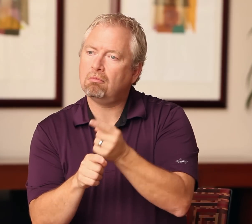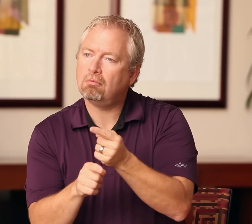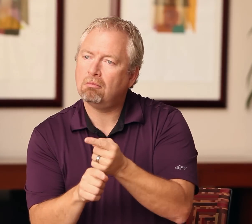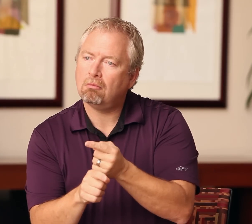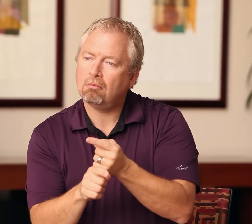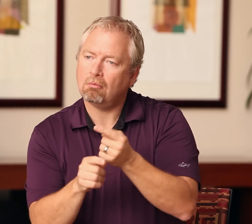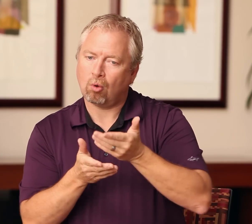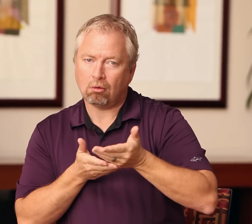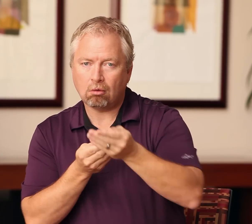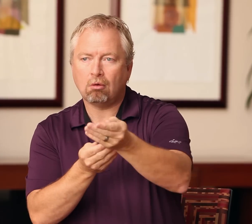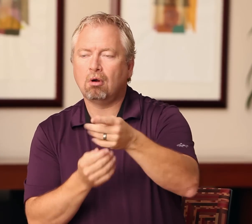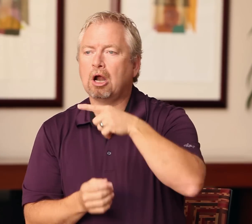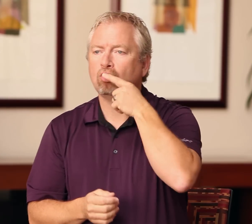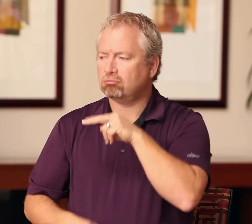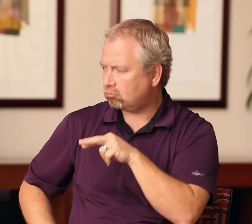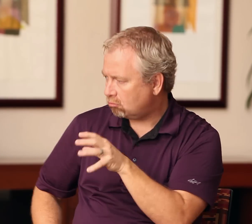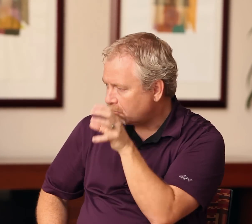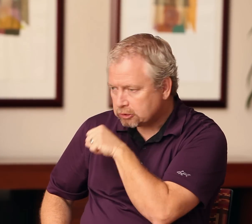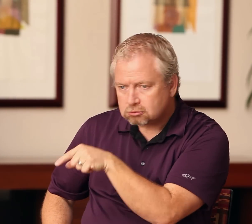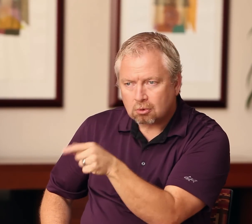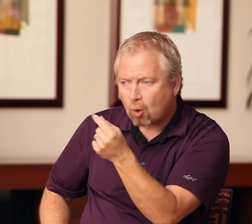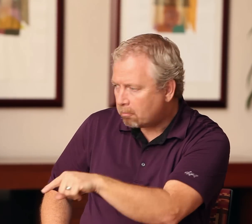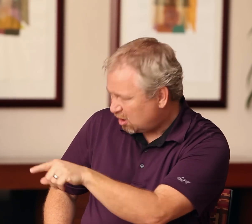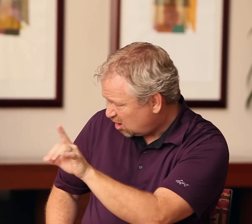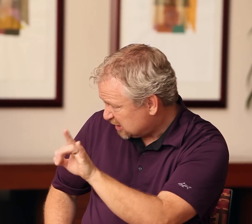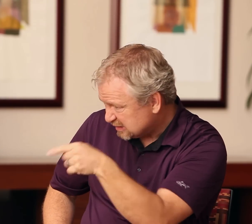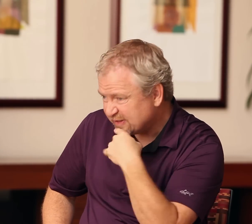"Did he say that?" they ask. "Well, no, he didn't say that, but it's implied."